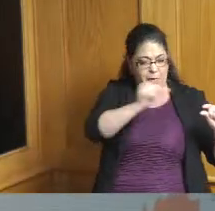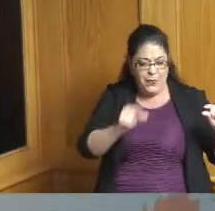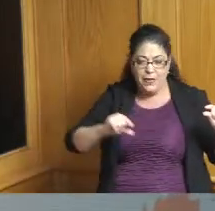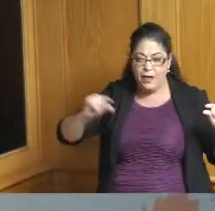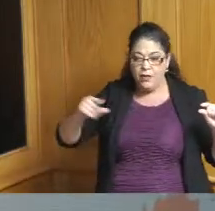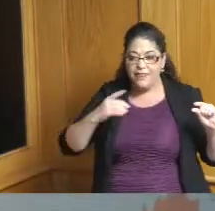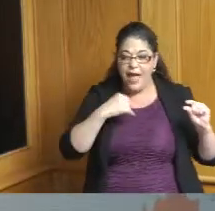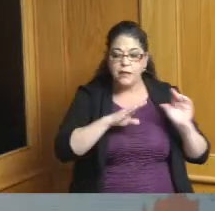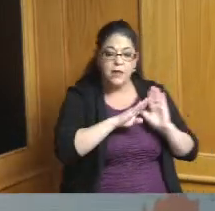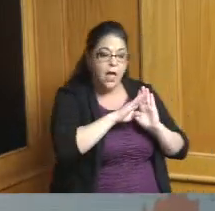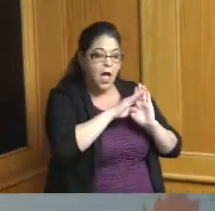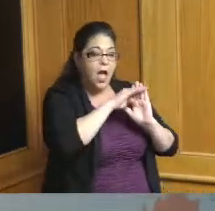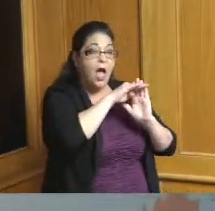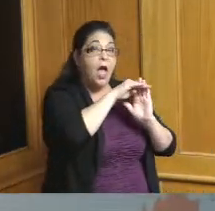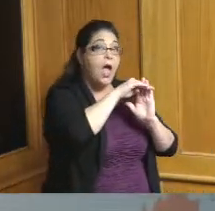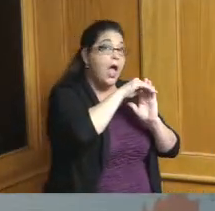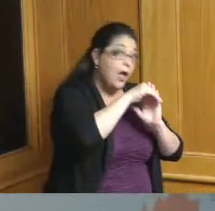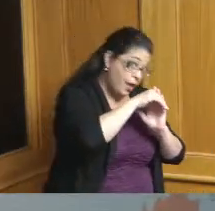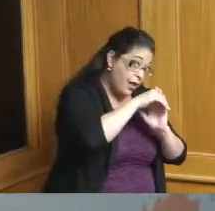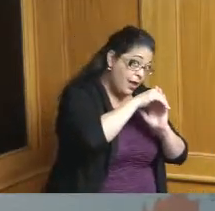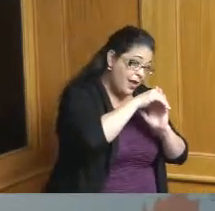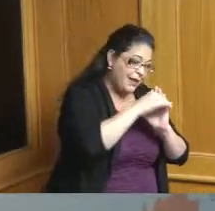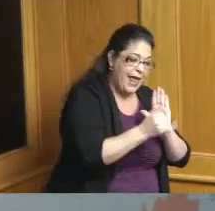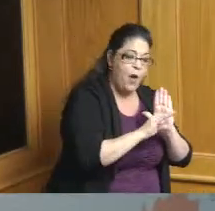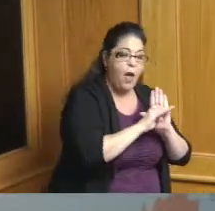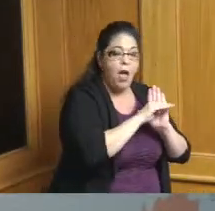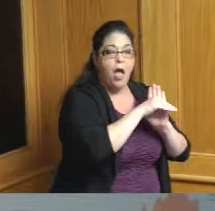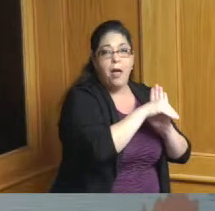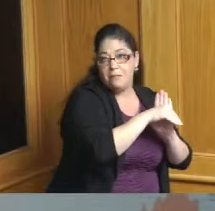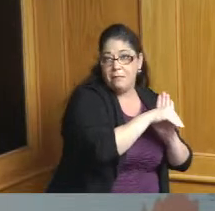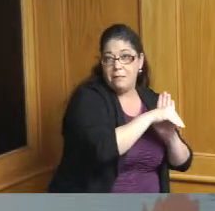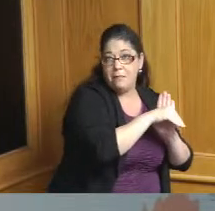potentially in the right direction too early to say that it matters too early